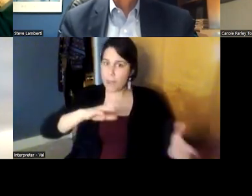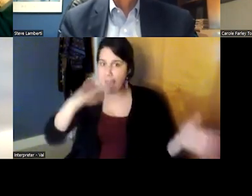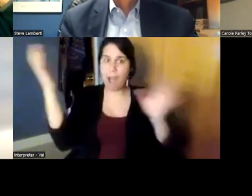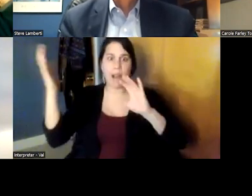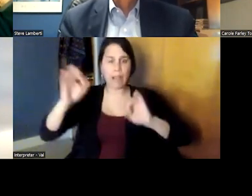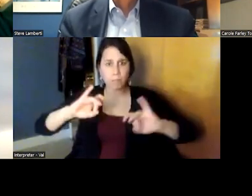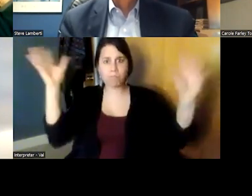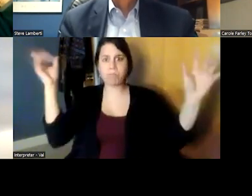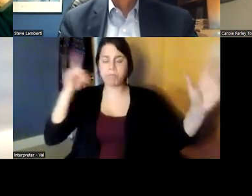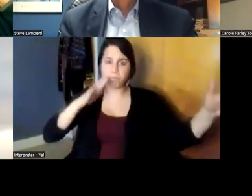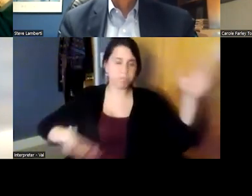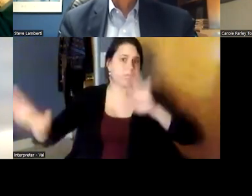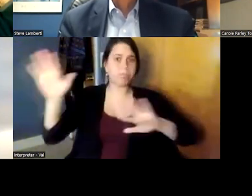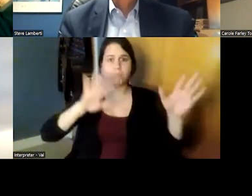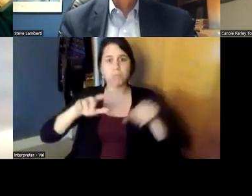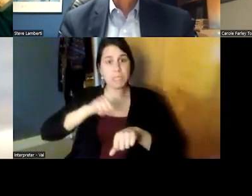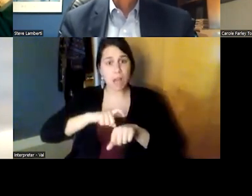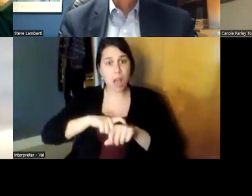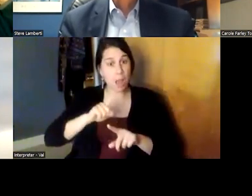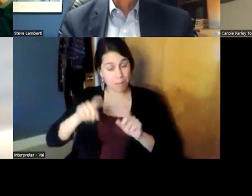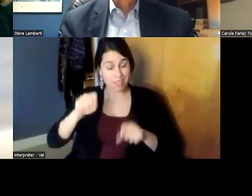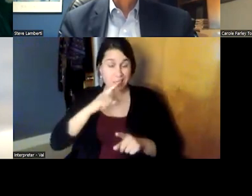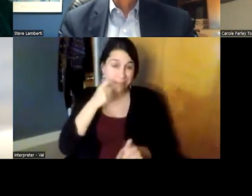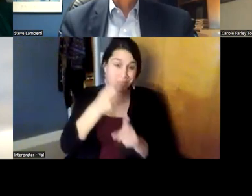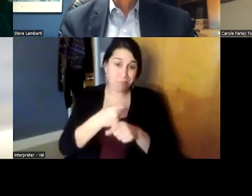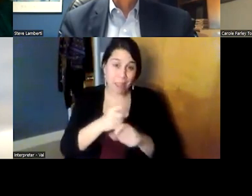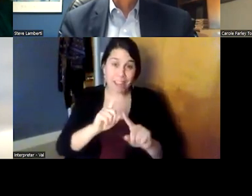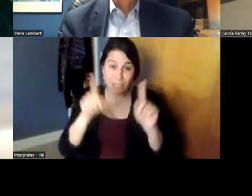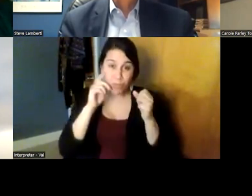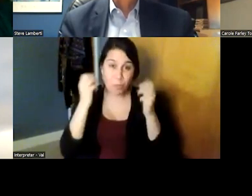um it certainly made a tremendous difference so i want to thank all of you for participating tonight